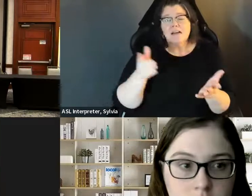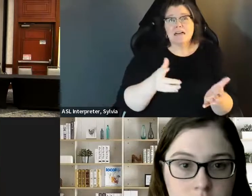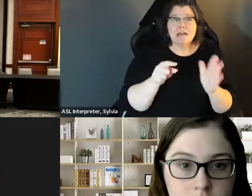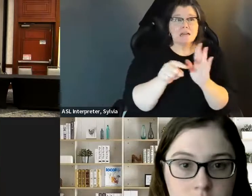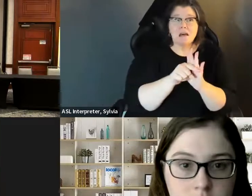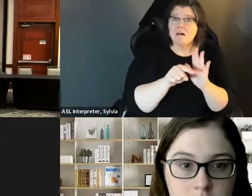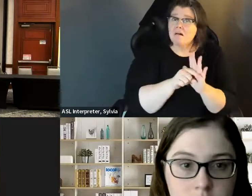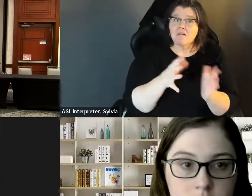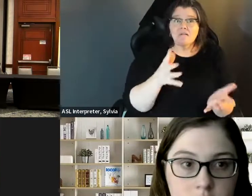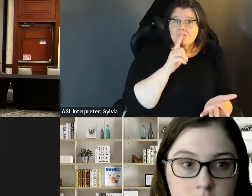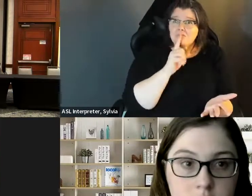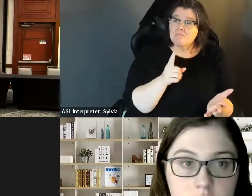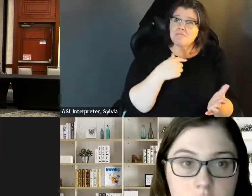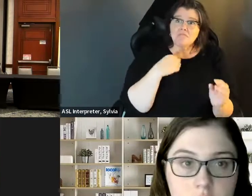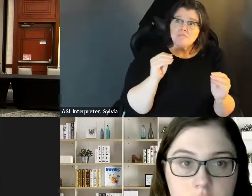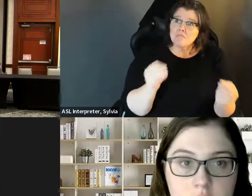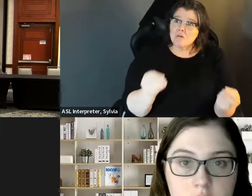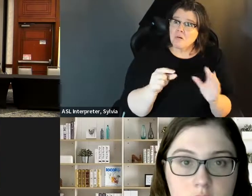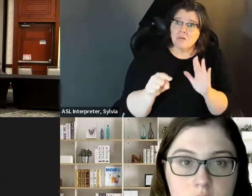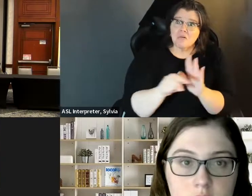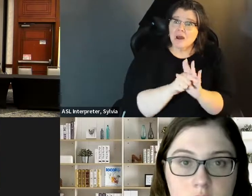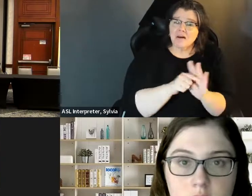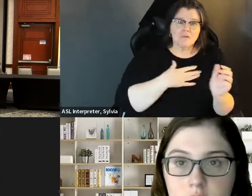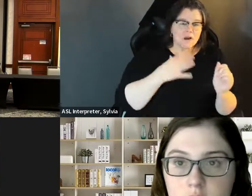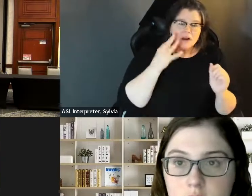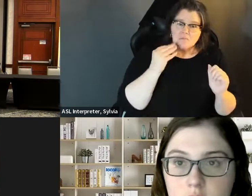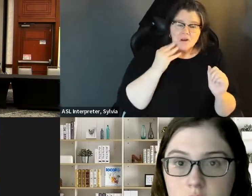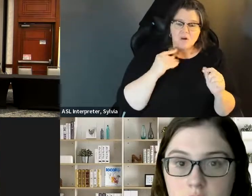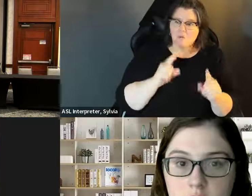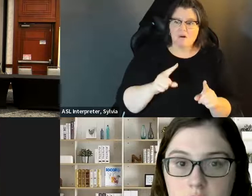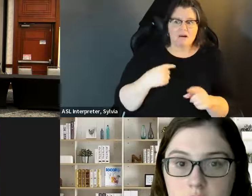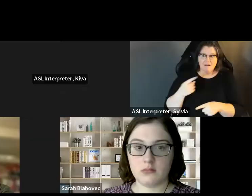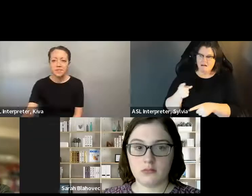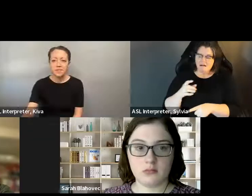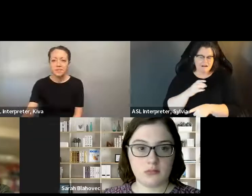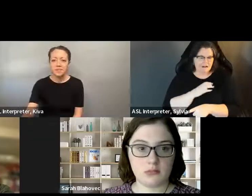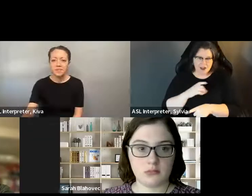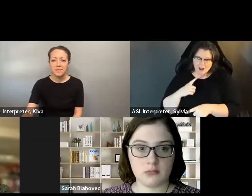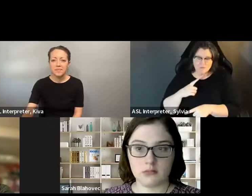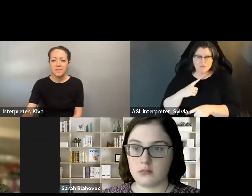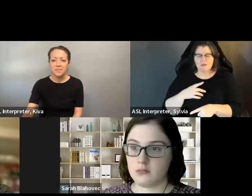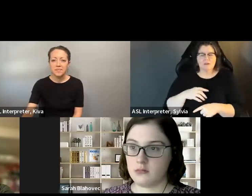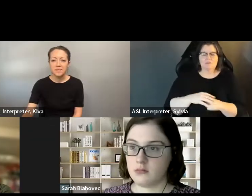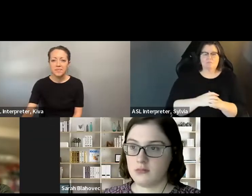for them to say hey, we're going to do something about it And as far as negative, I really have any negative experiences Being on council. . And as far as negative, I really don't have any negative